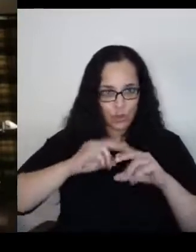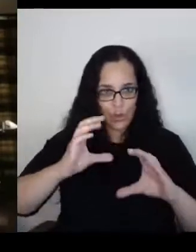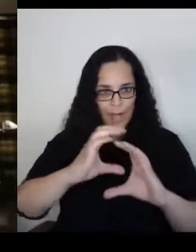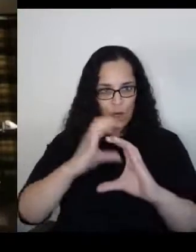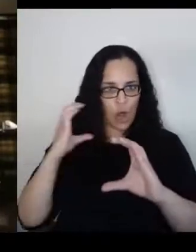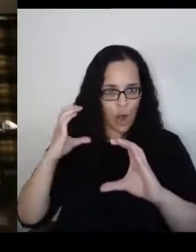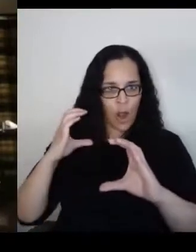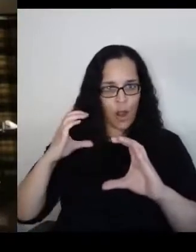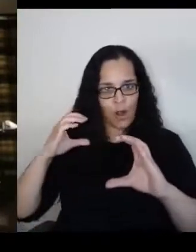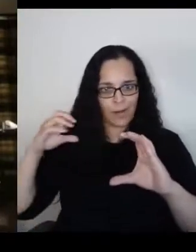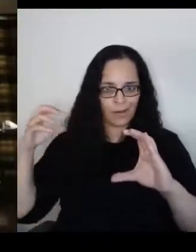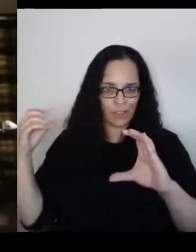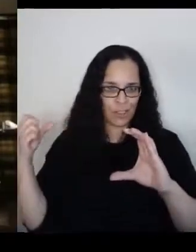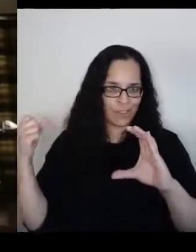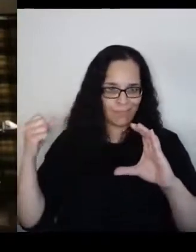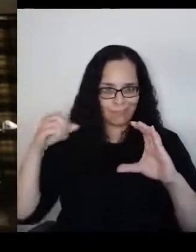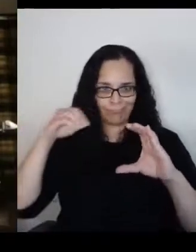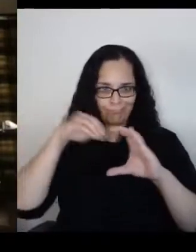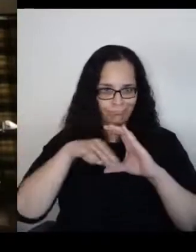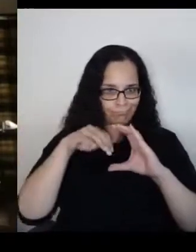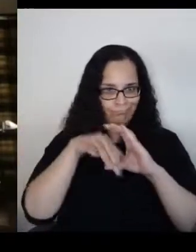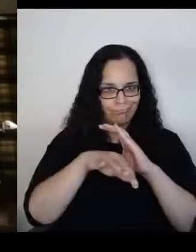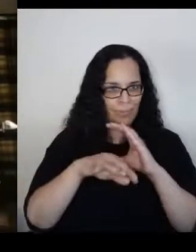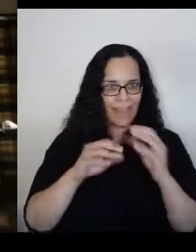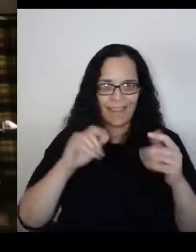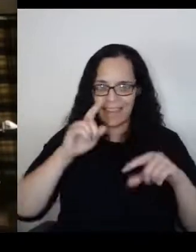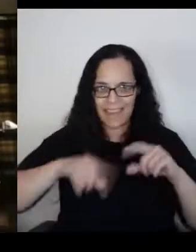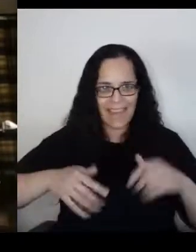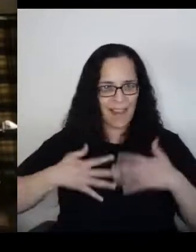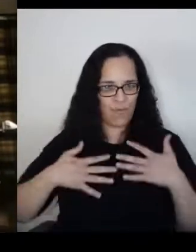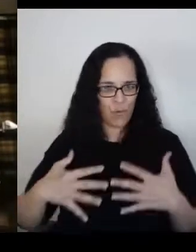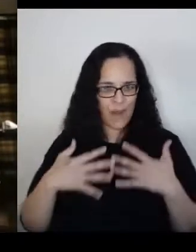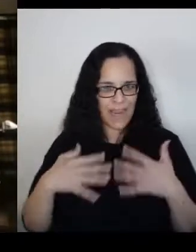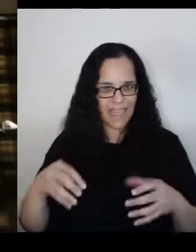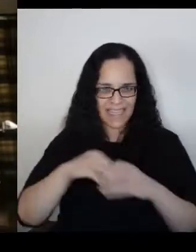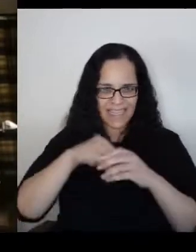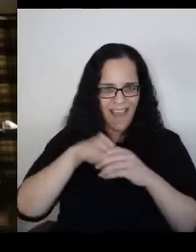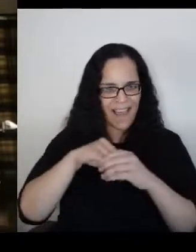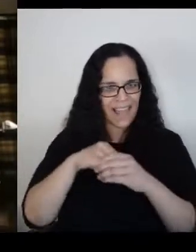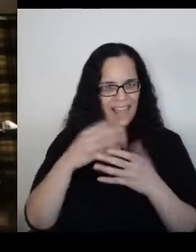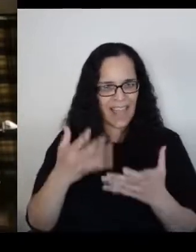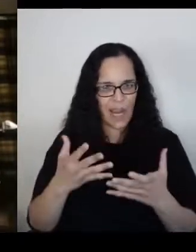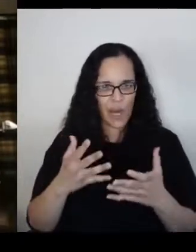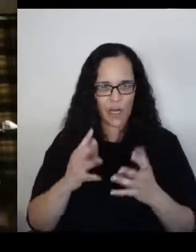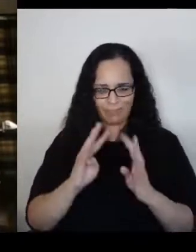You could hardly have any room to breathe. One of my grandparents actually were killed,